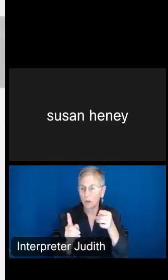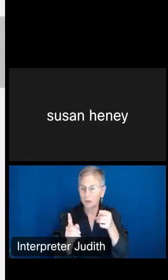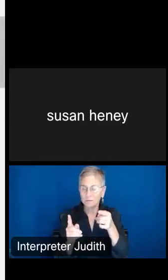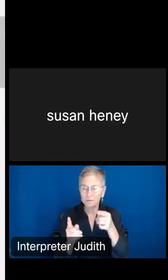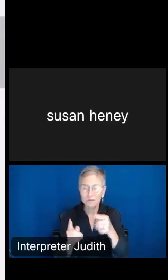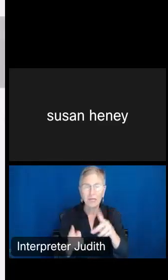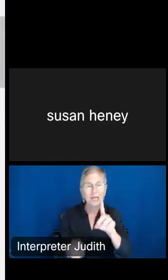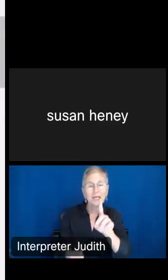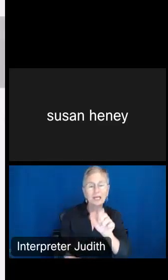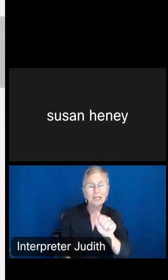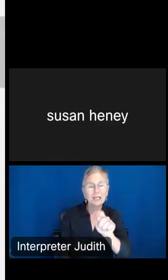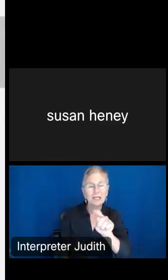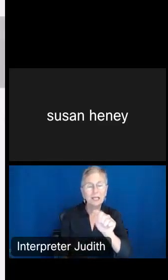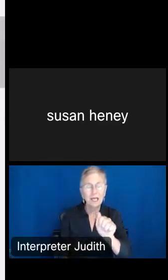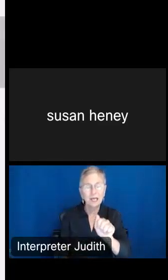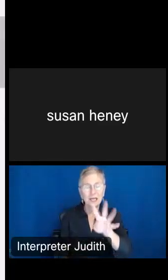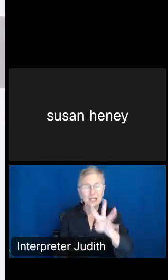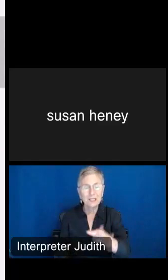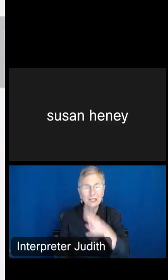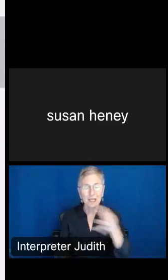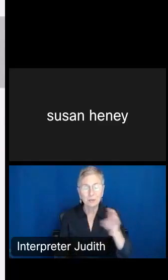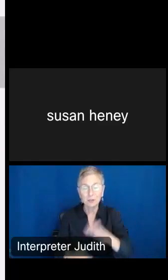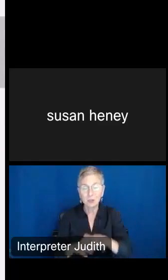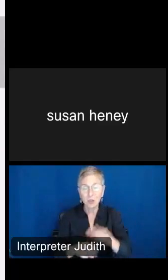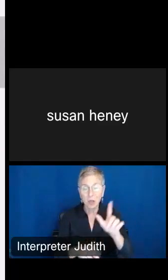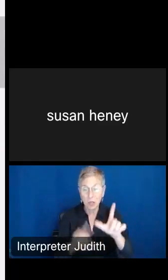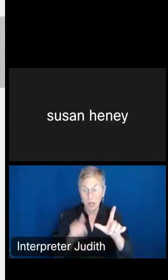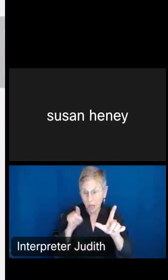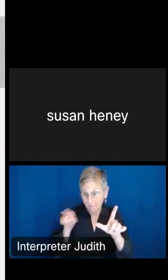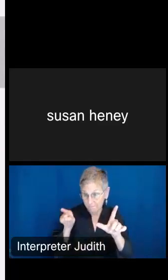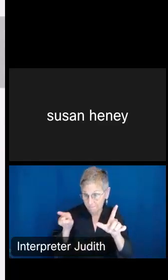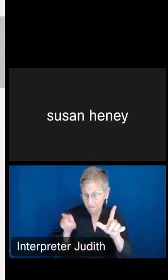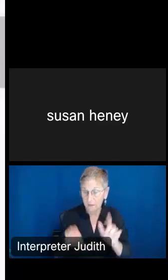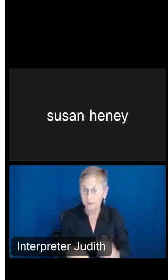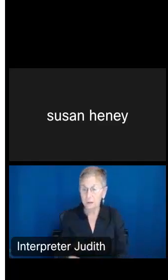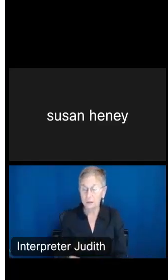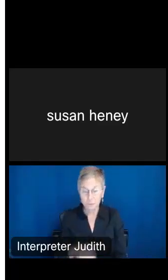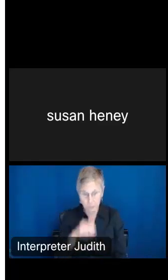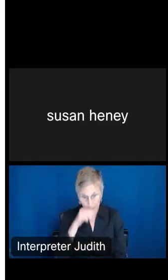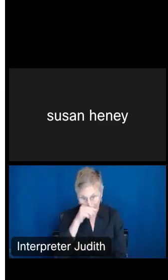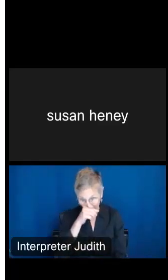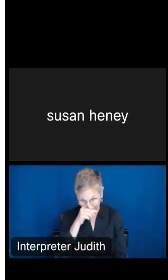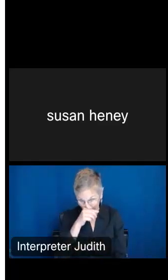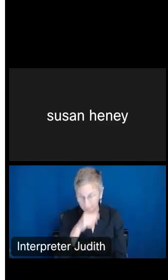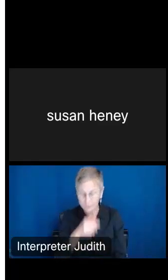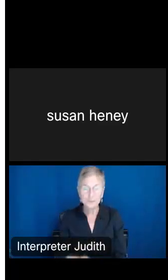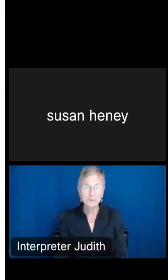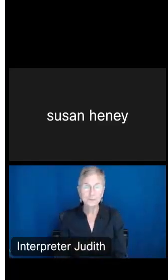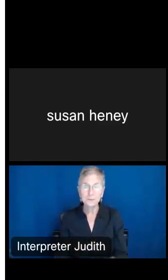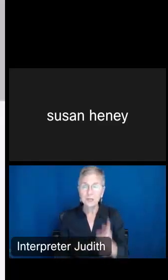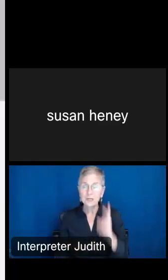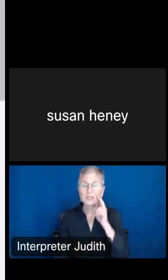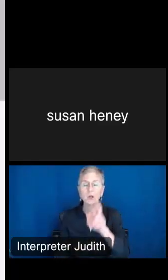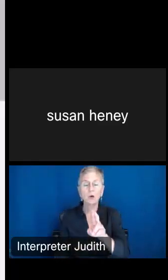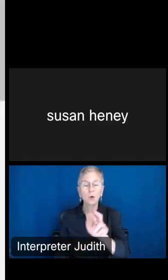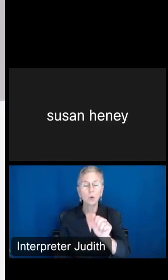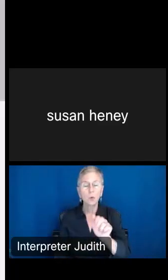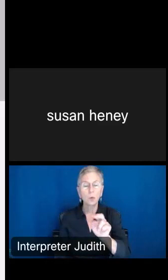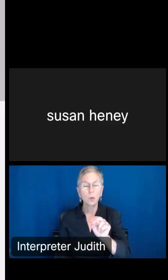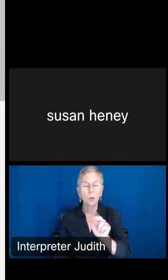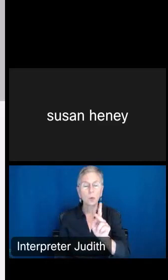left-hand side. And what I'm looking for are the ranking tables. There's various resources